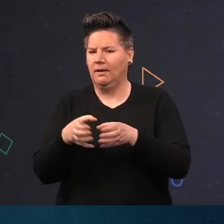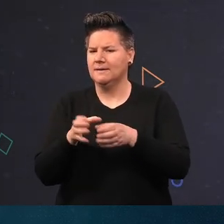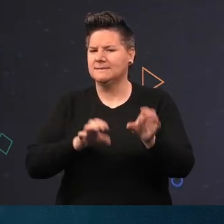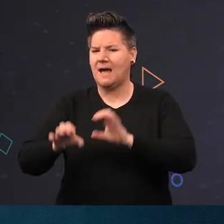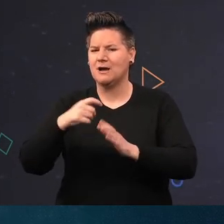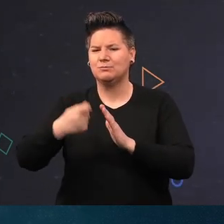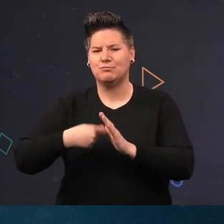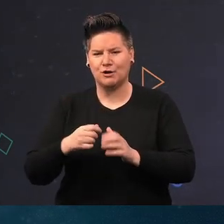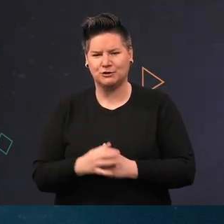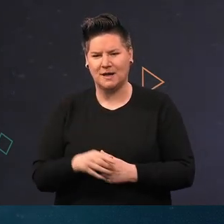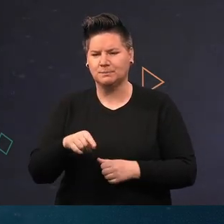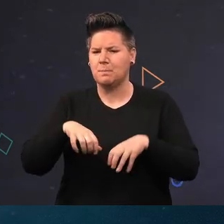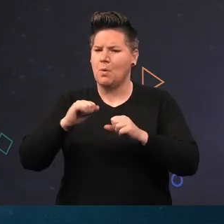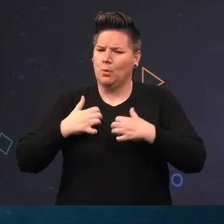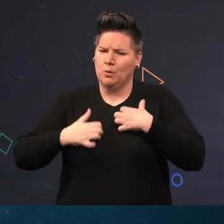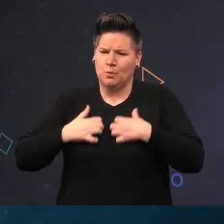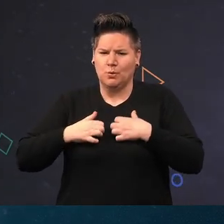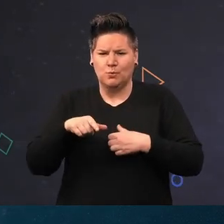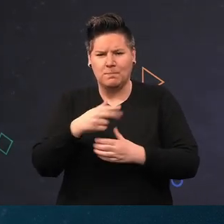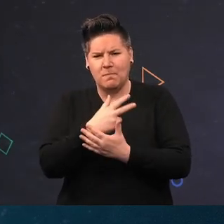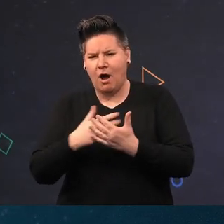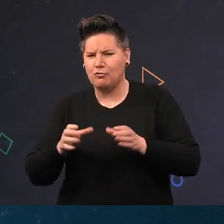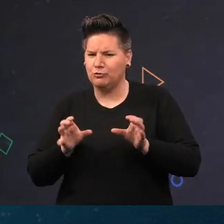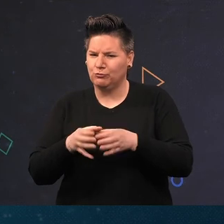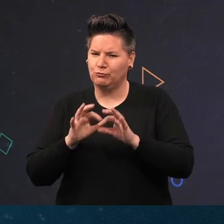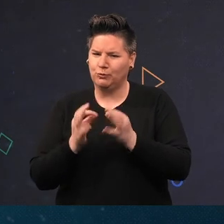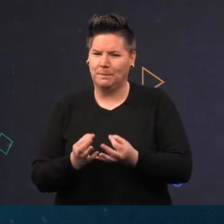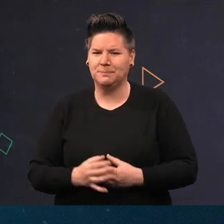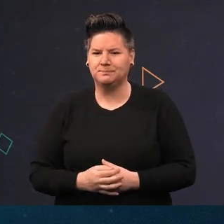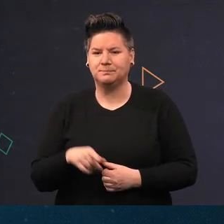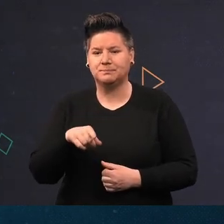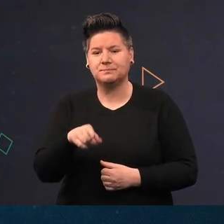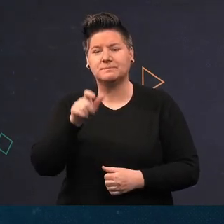and are amongst the most motivated marine user groups. Citizen science provides new